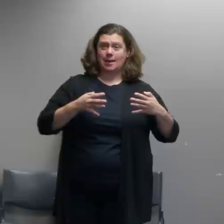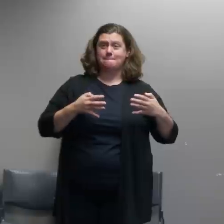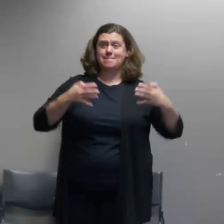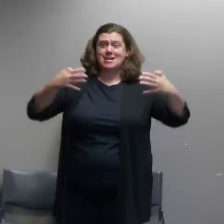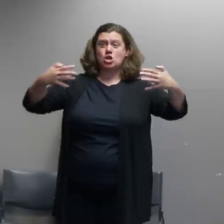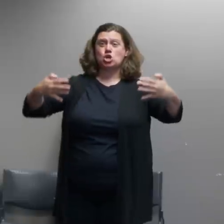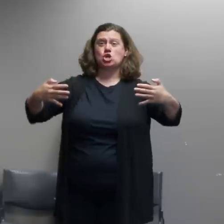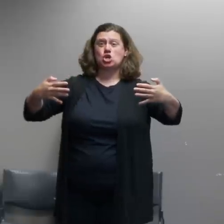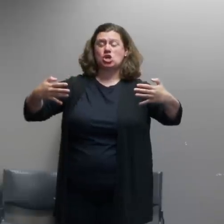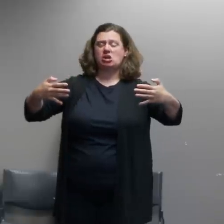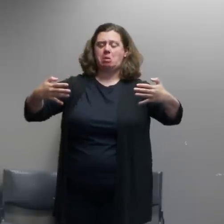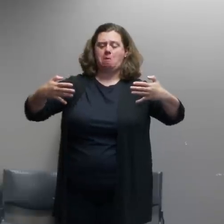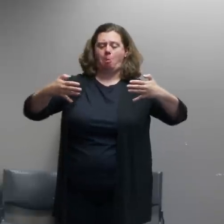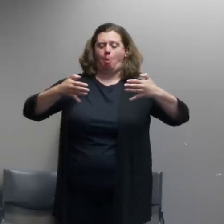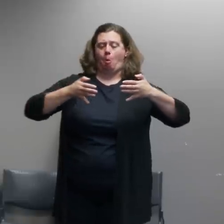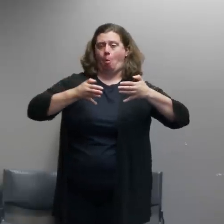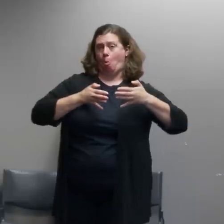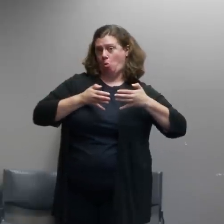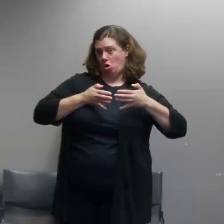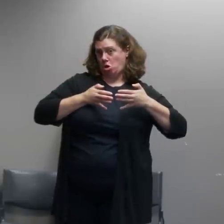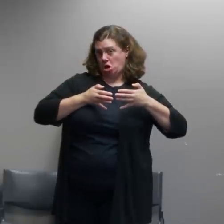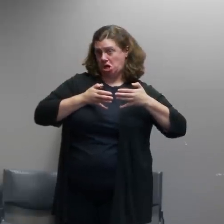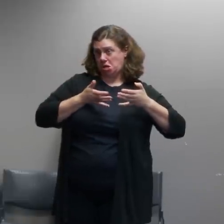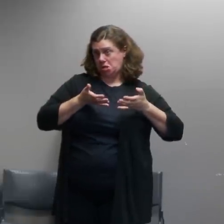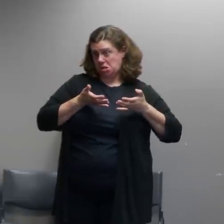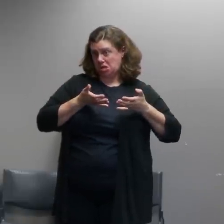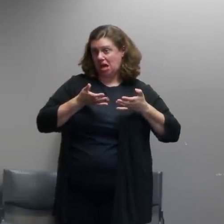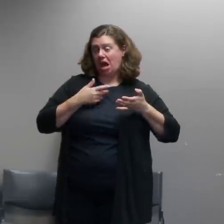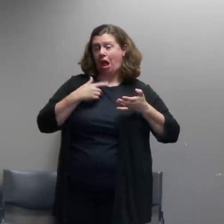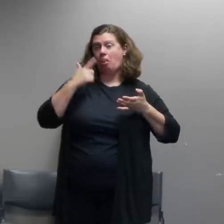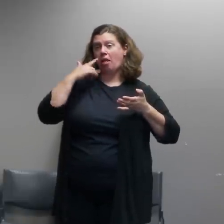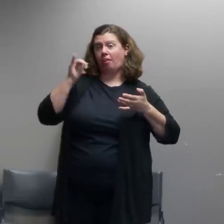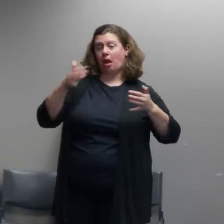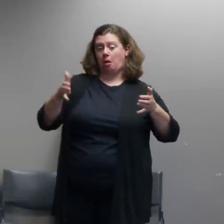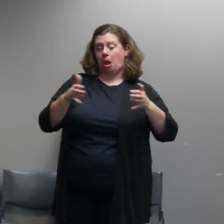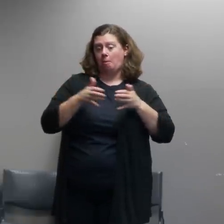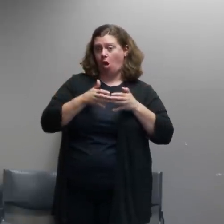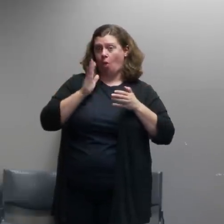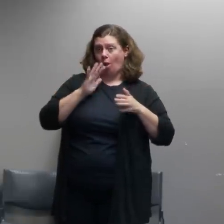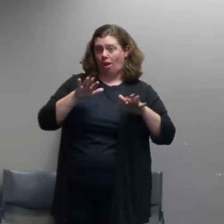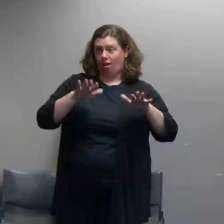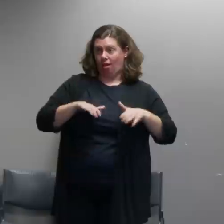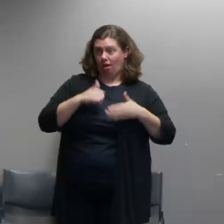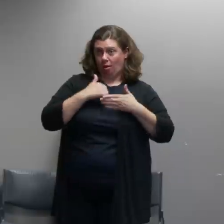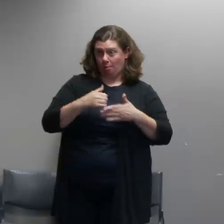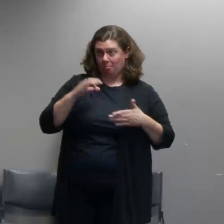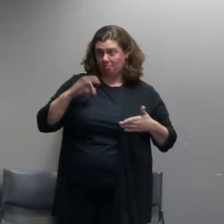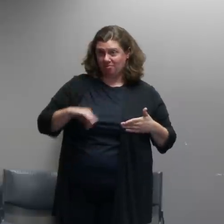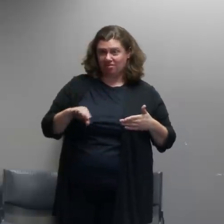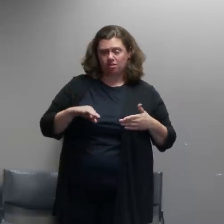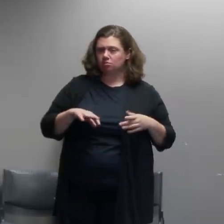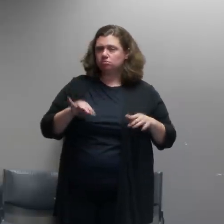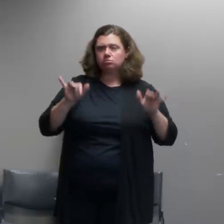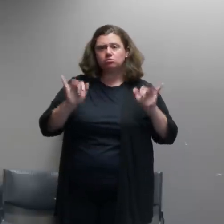problem in another attempt to de-escalate what was going on now night after night and then we